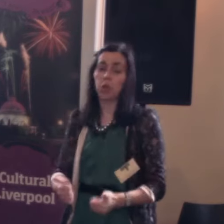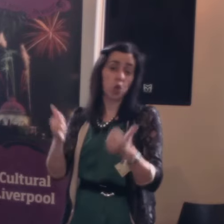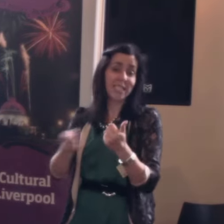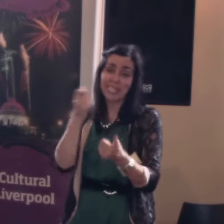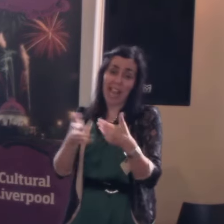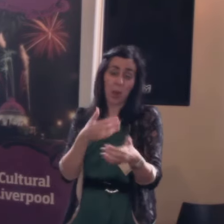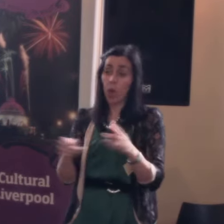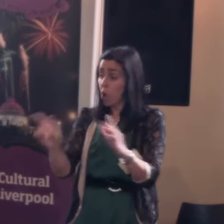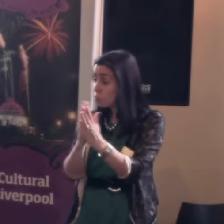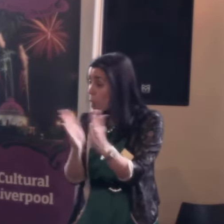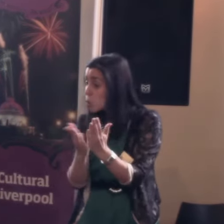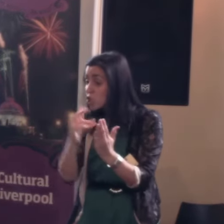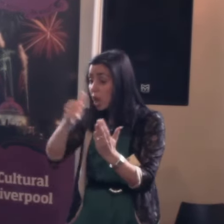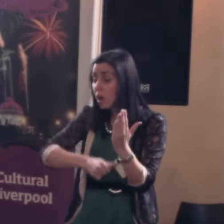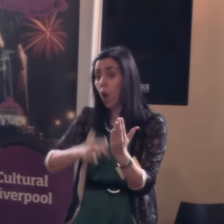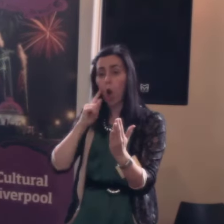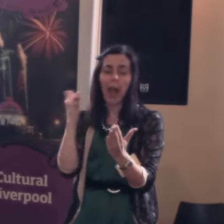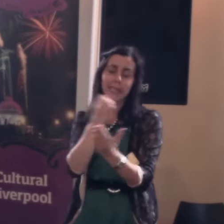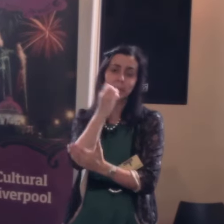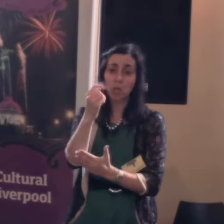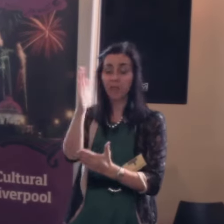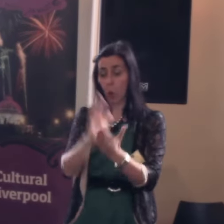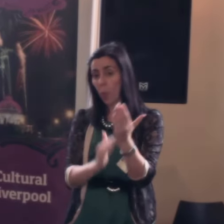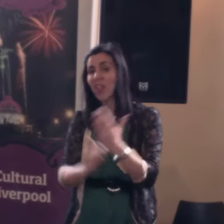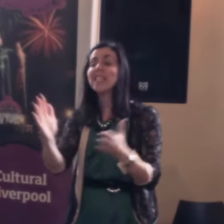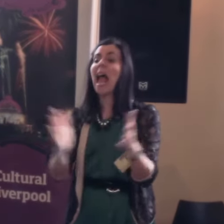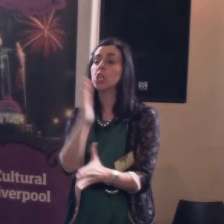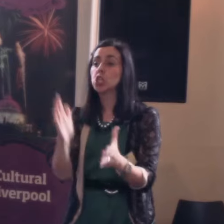You've all got the brochure, it's going to be a smashing couple of months ahead, enjoy it and have a great festival